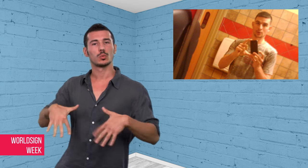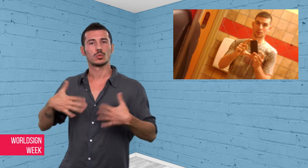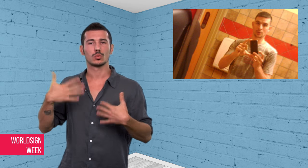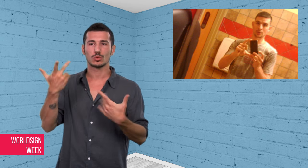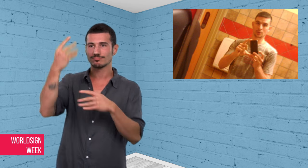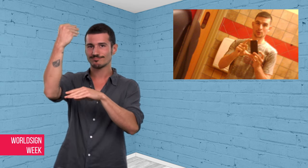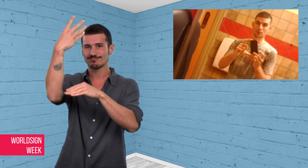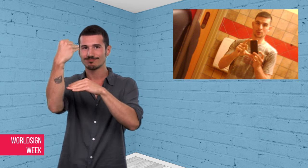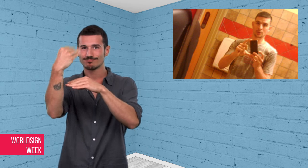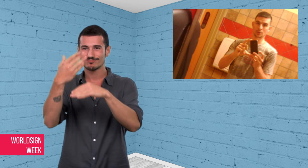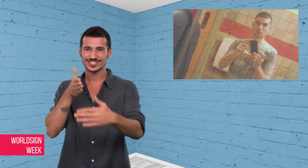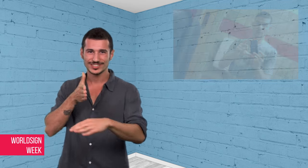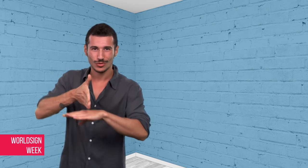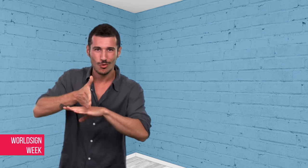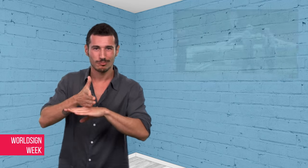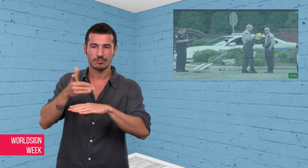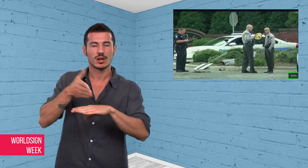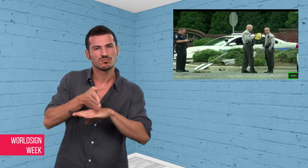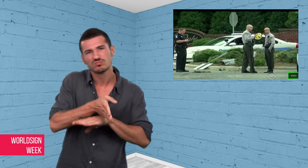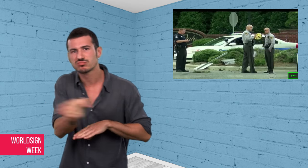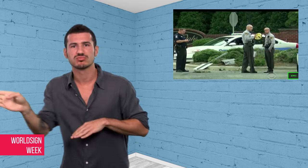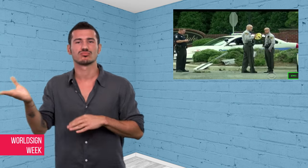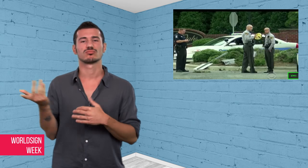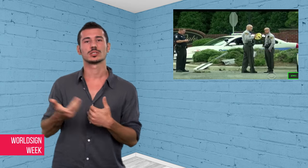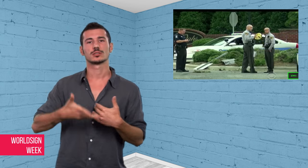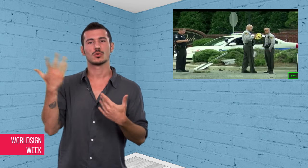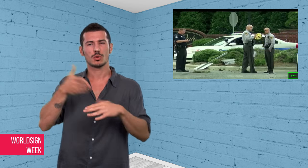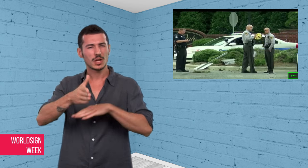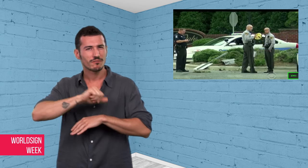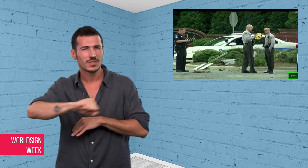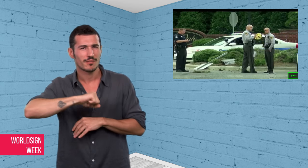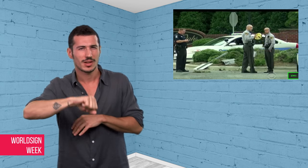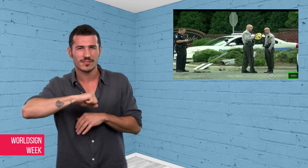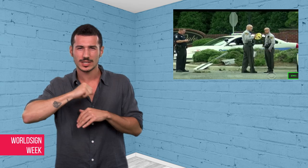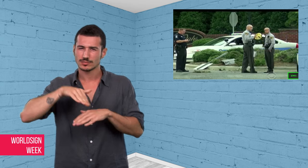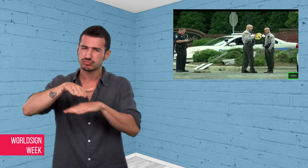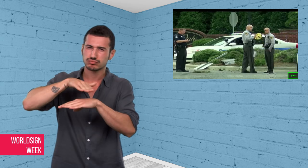for traffic stops, speeding, and was arrested for theft.